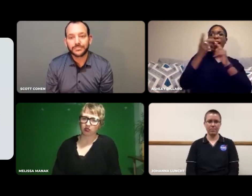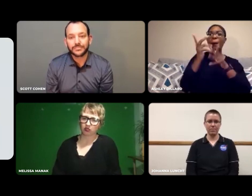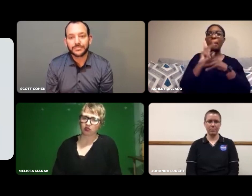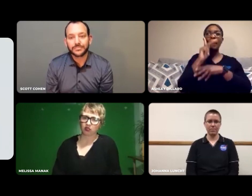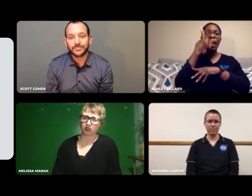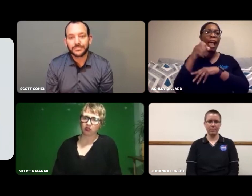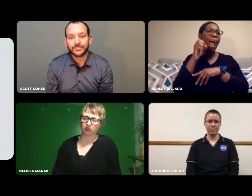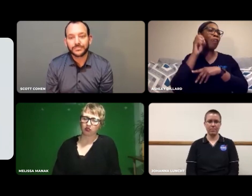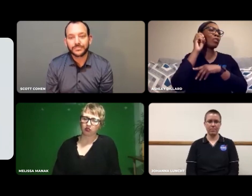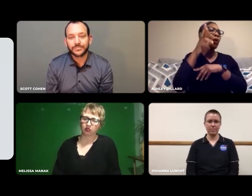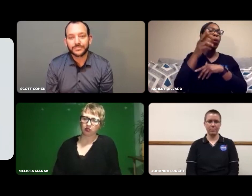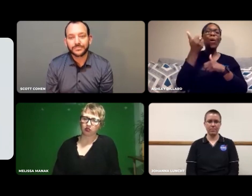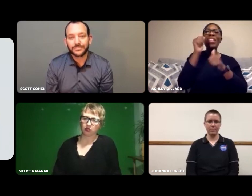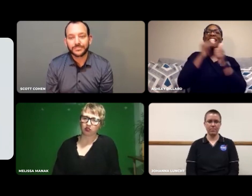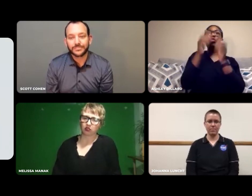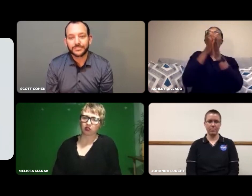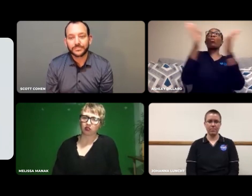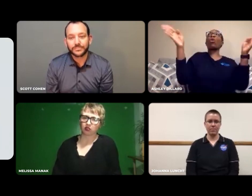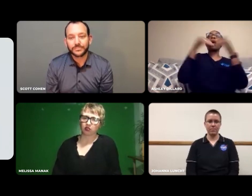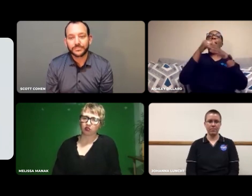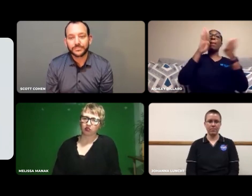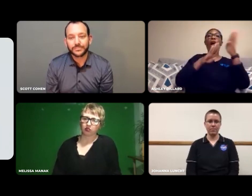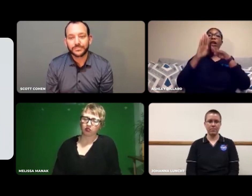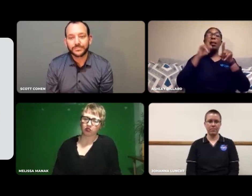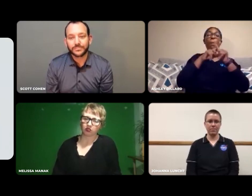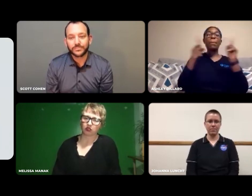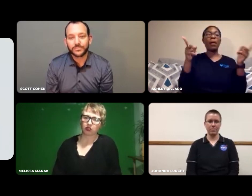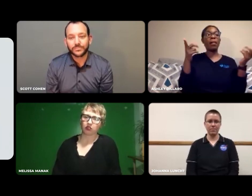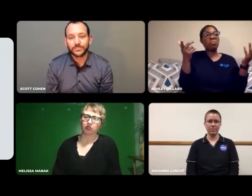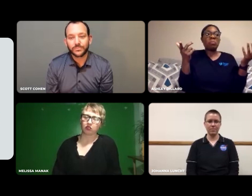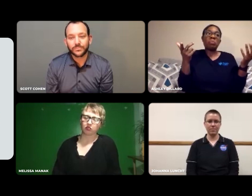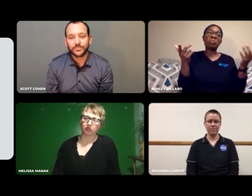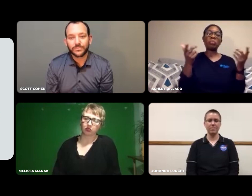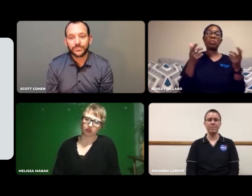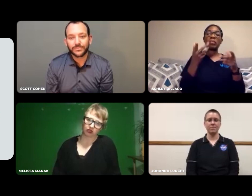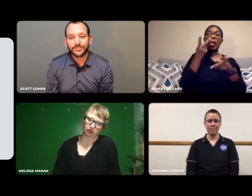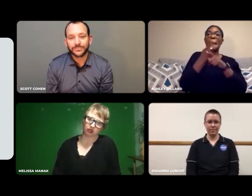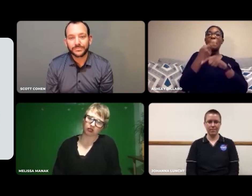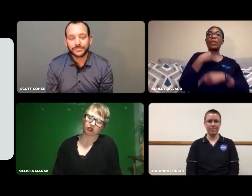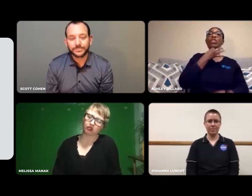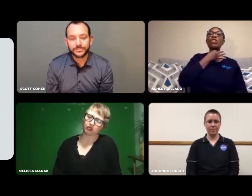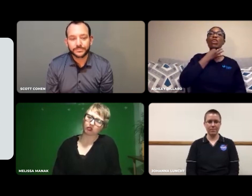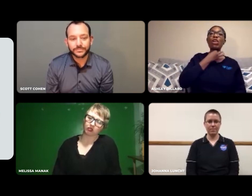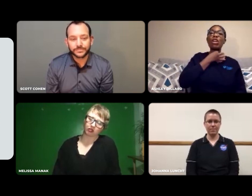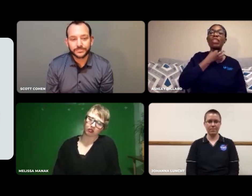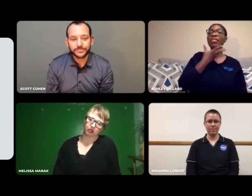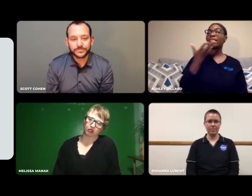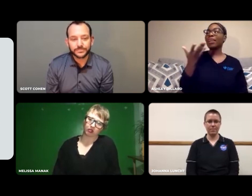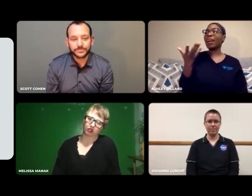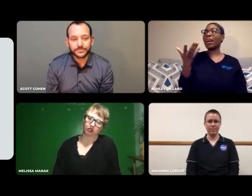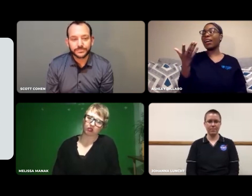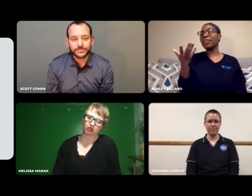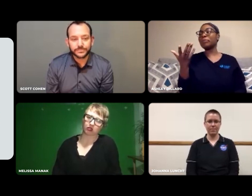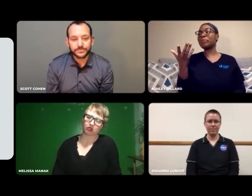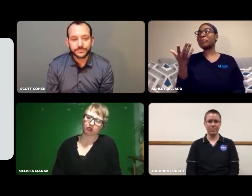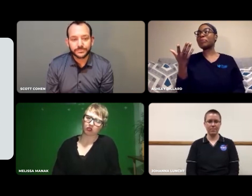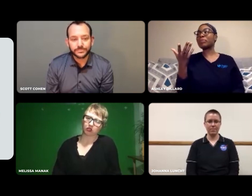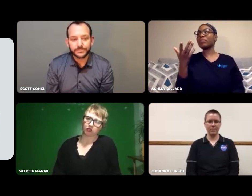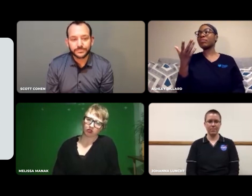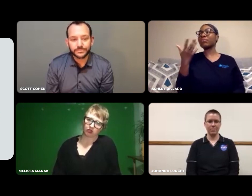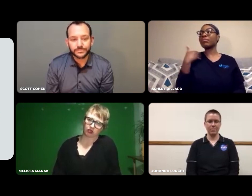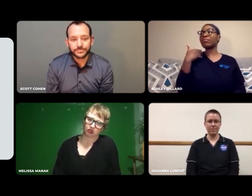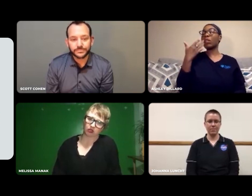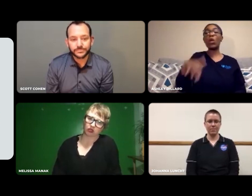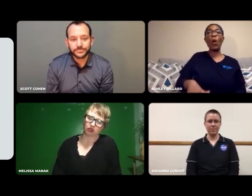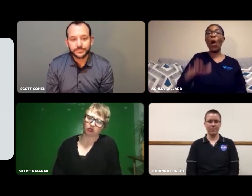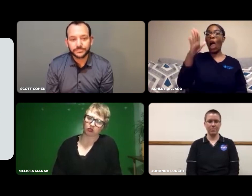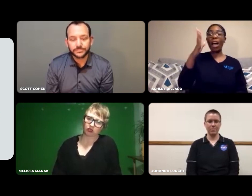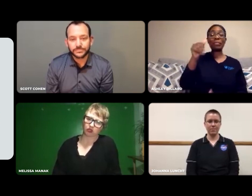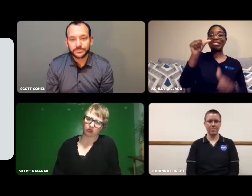I was interested in plants and the wide range of what's involved in biology.